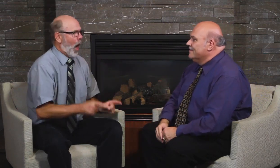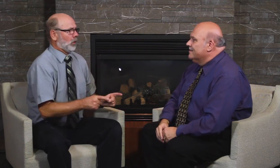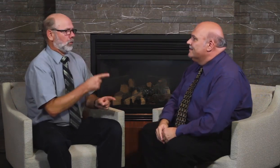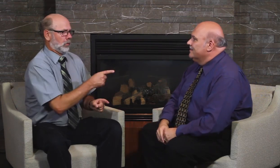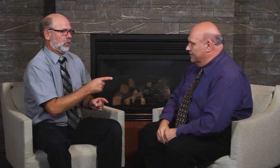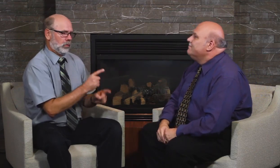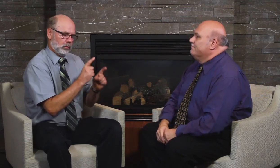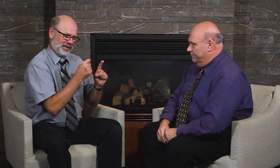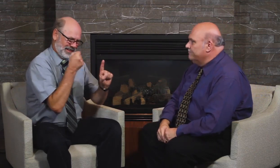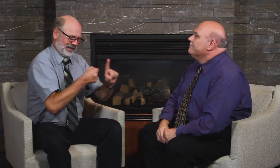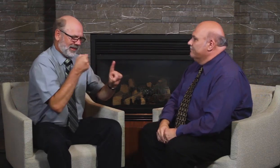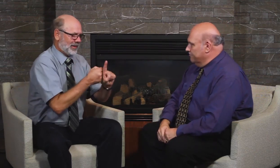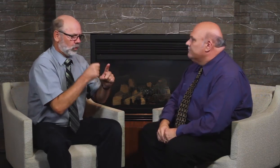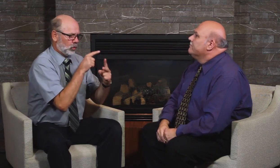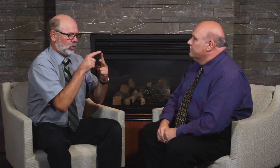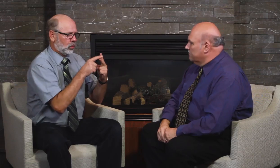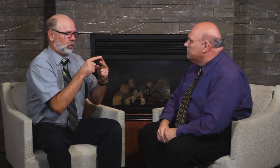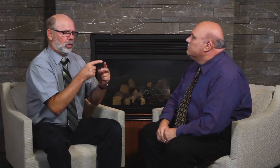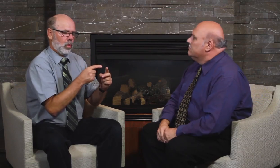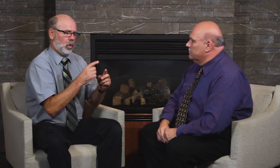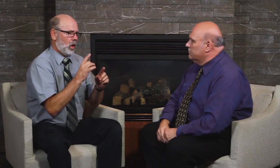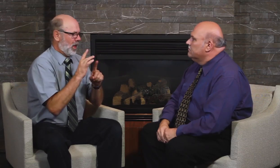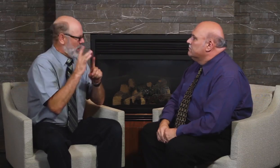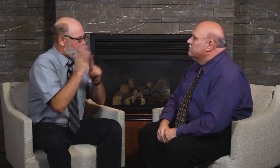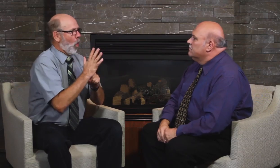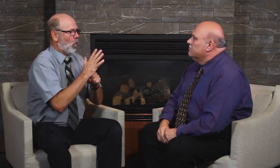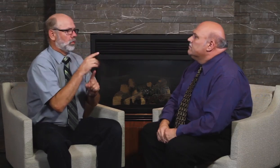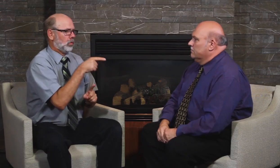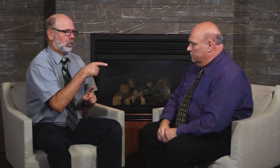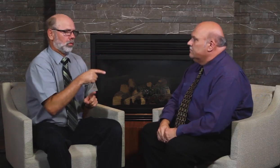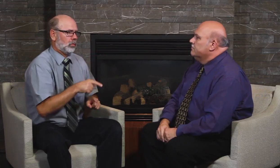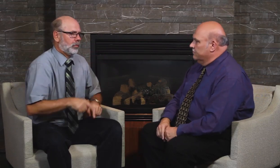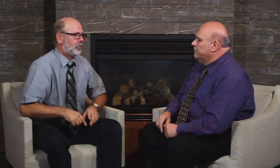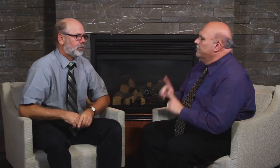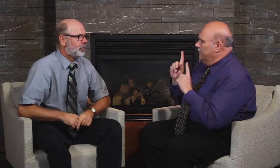Oh yes, two very important things that we must advocate for.